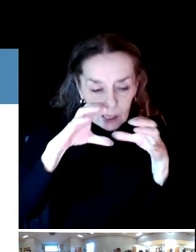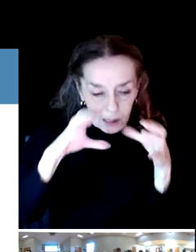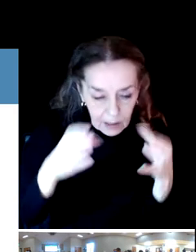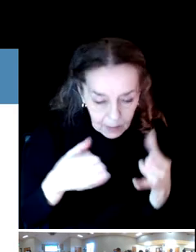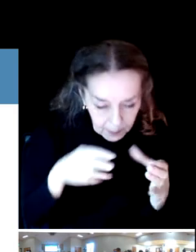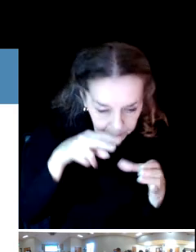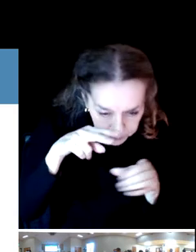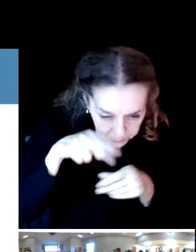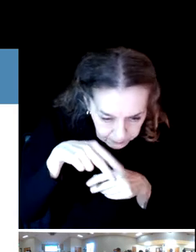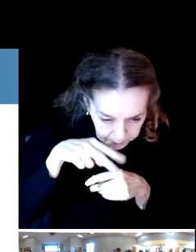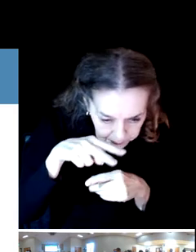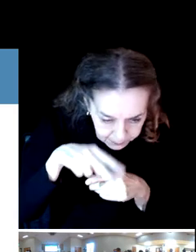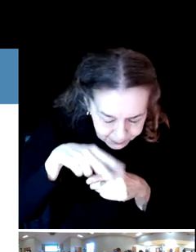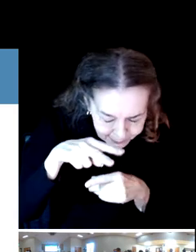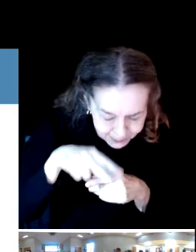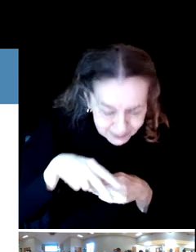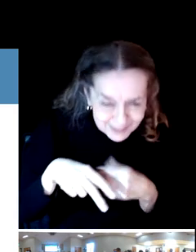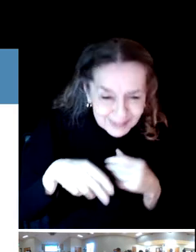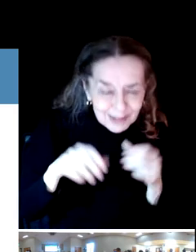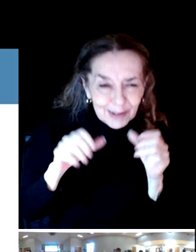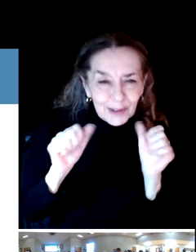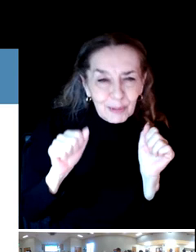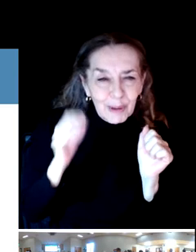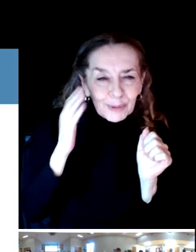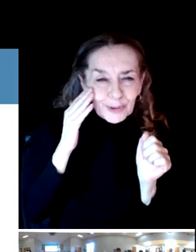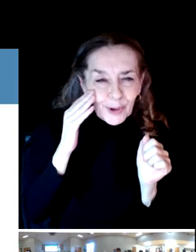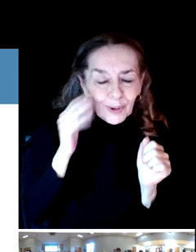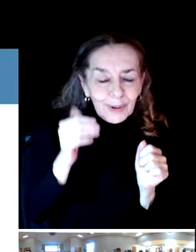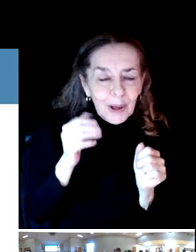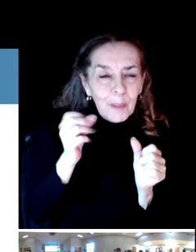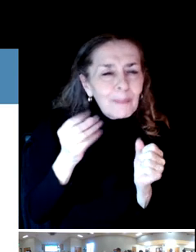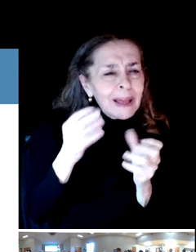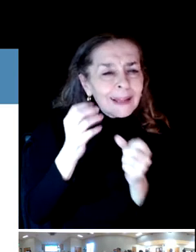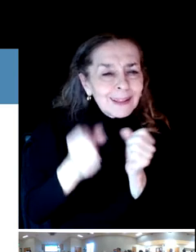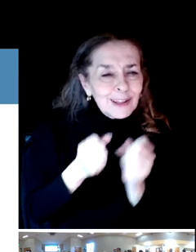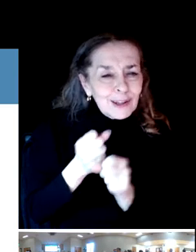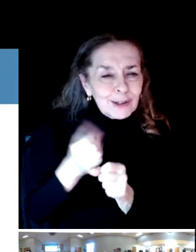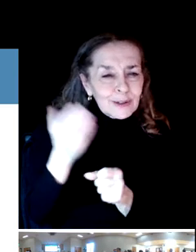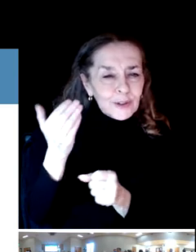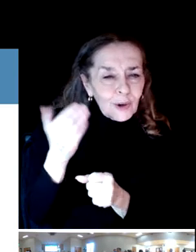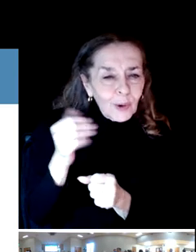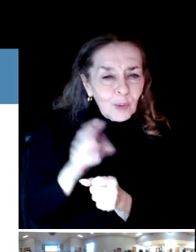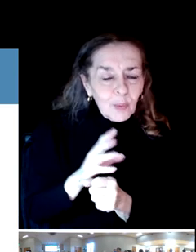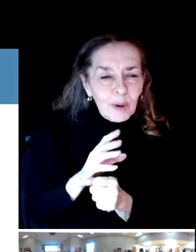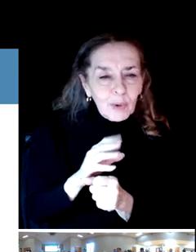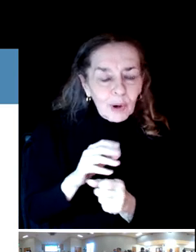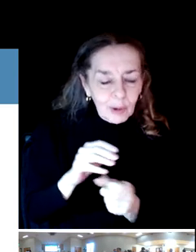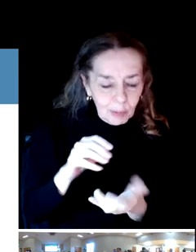that many years ago we were presenting, folks the idea of pickleball before pickleball was